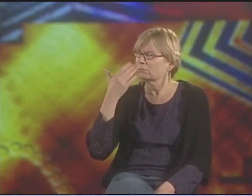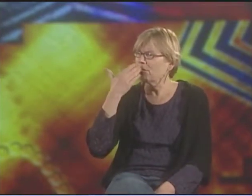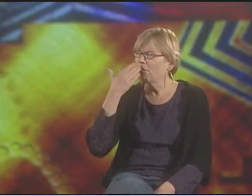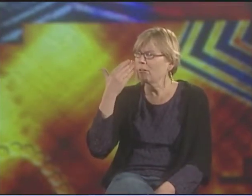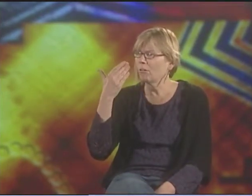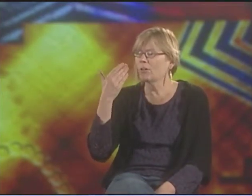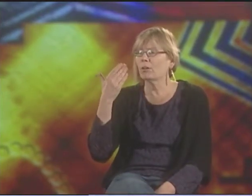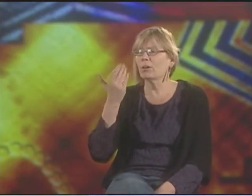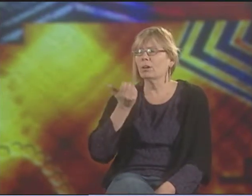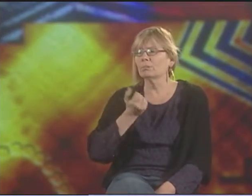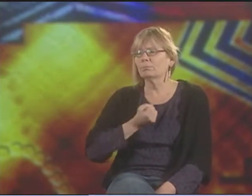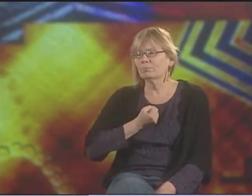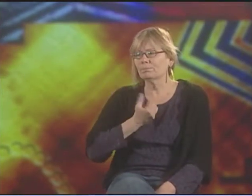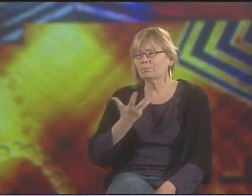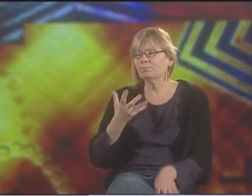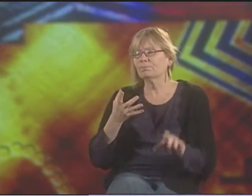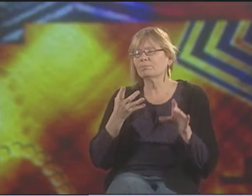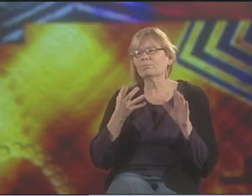I THINK "THE DOOR" IS A REALLY GREAT POEM.